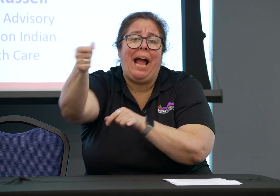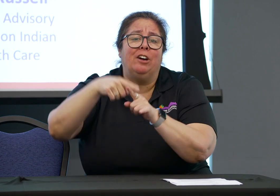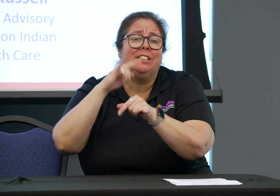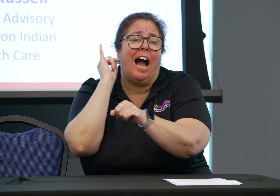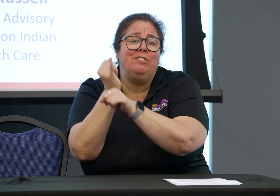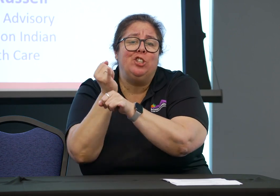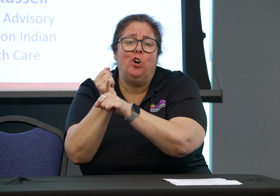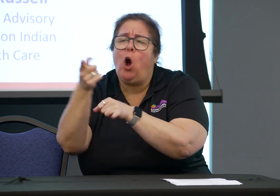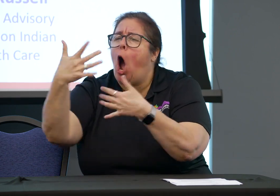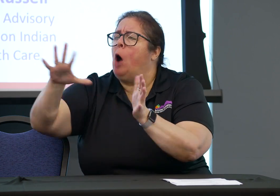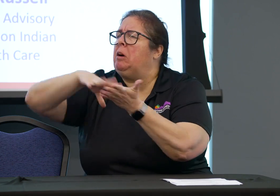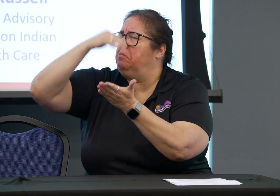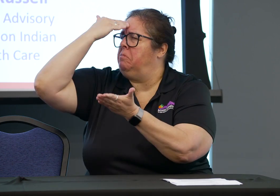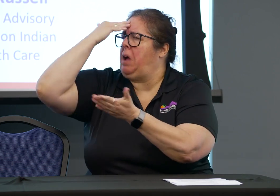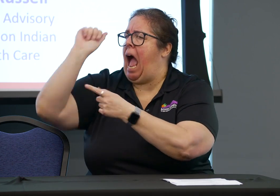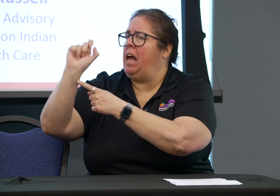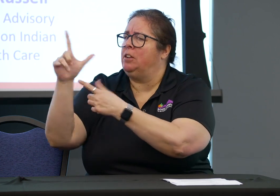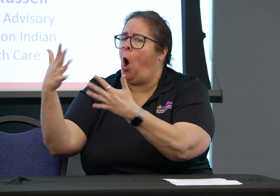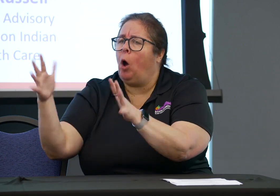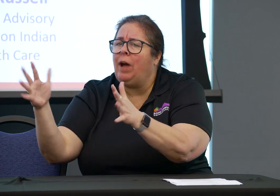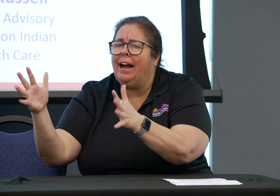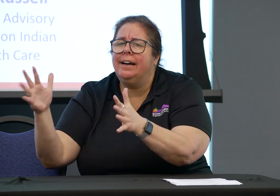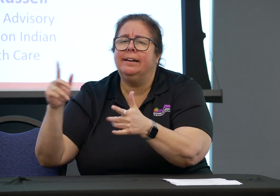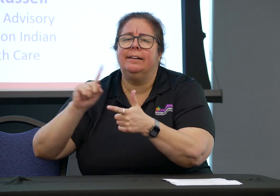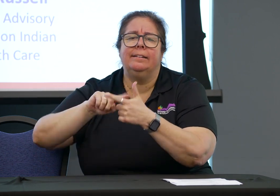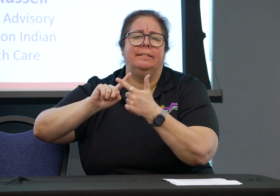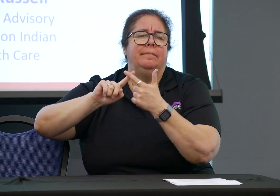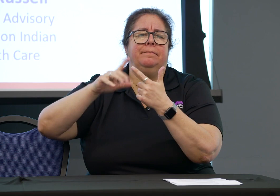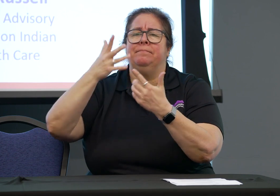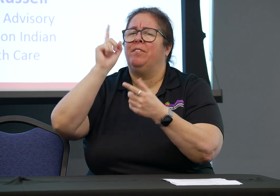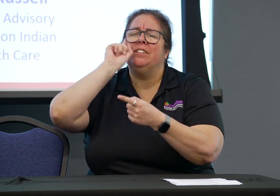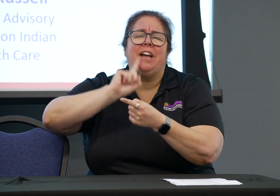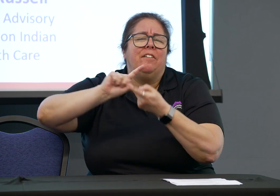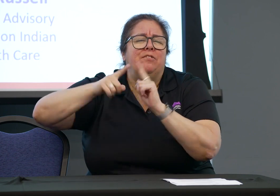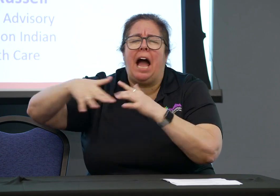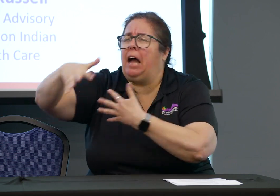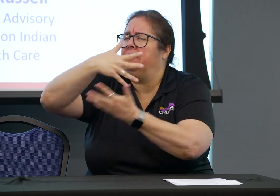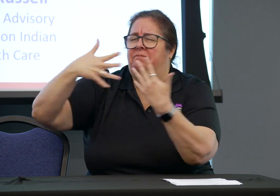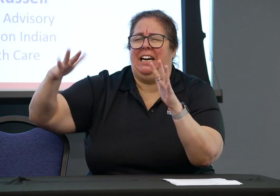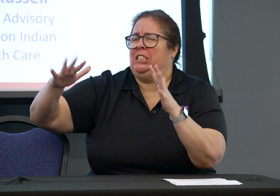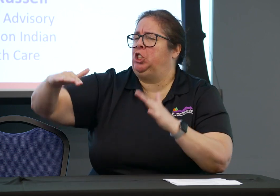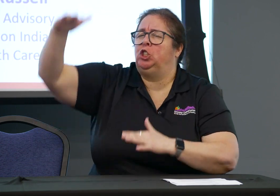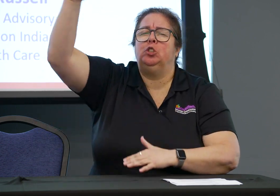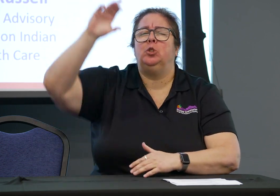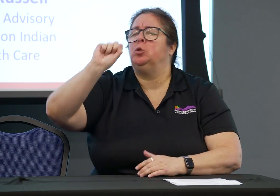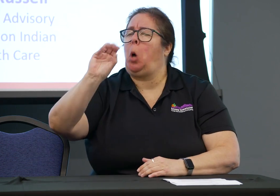may also know American sign language, the formal language, because maybe that's what they use in school.